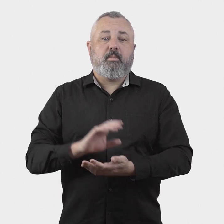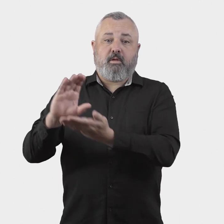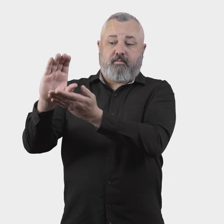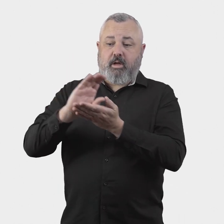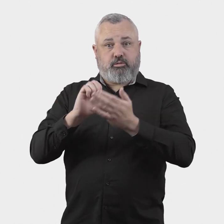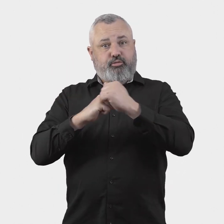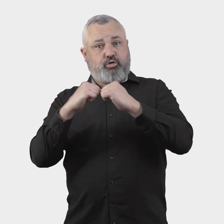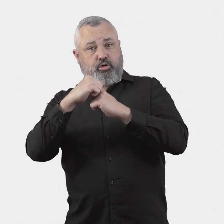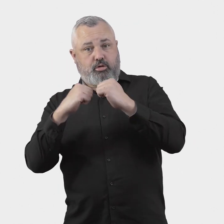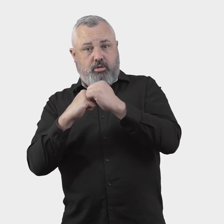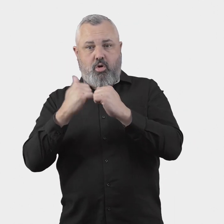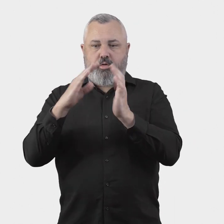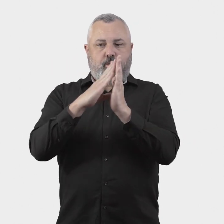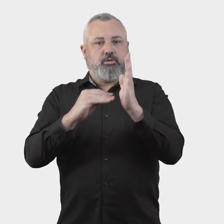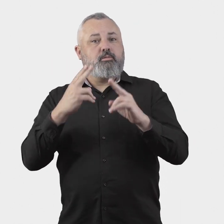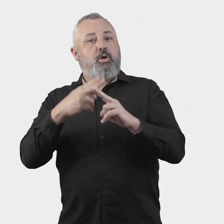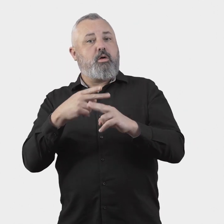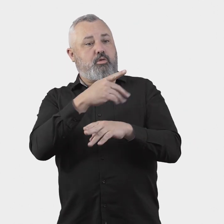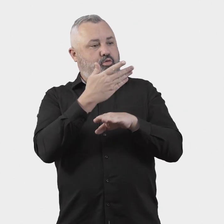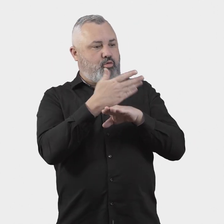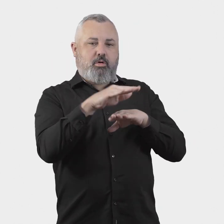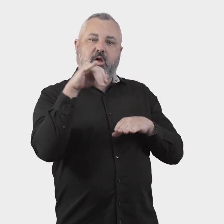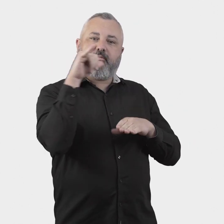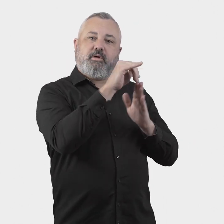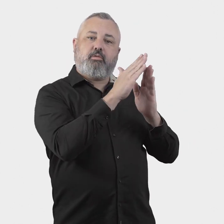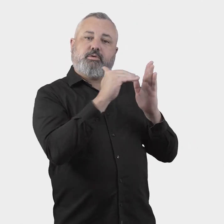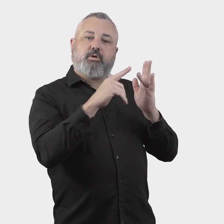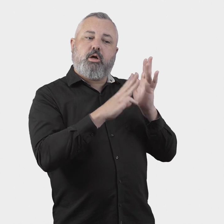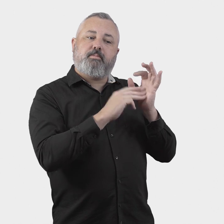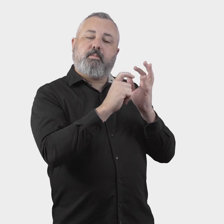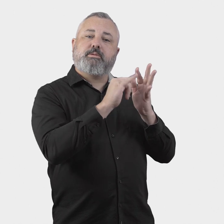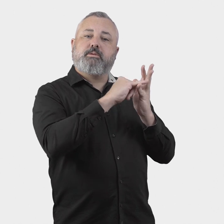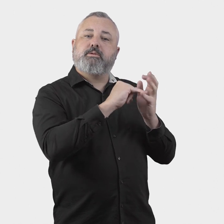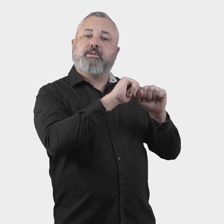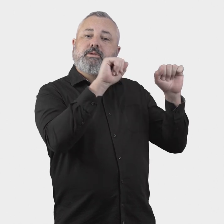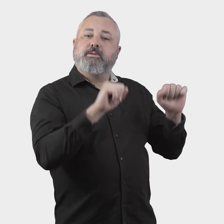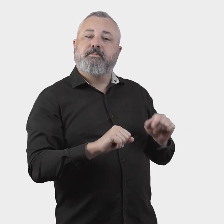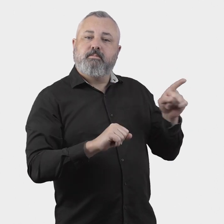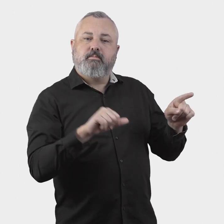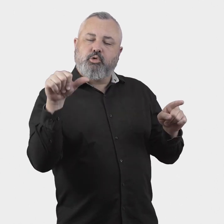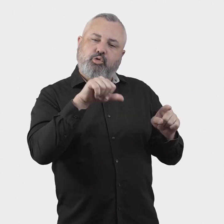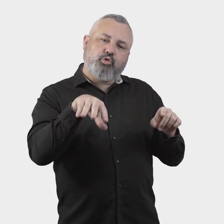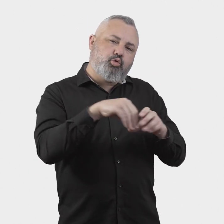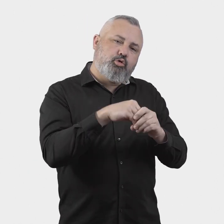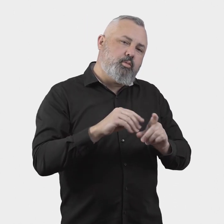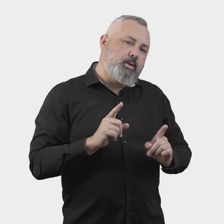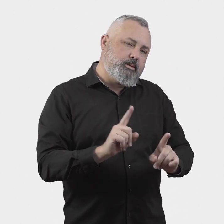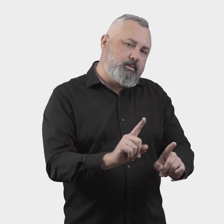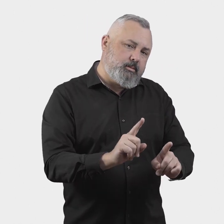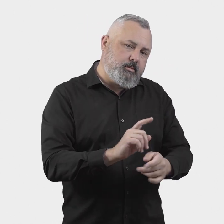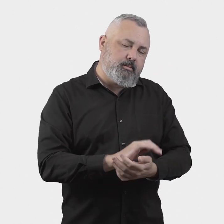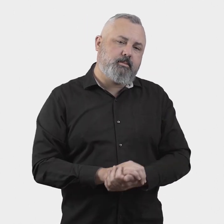8. How should funding arrangements for the Aviation Industry Ombuds Scheme operate?